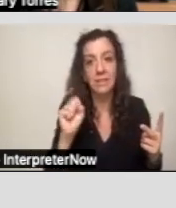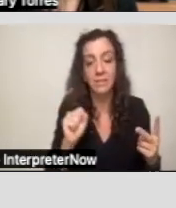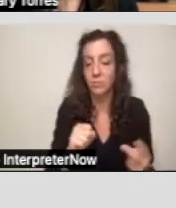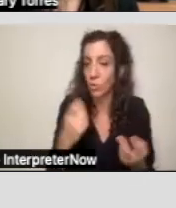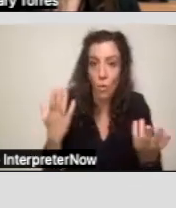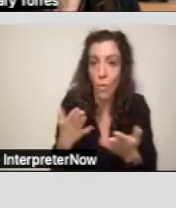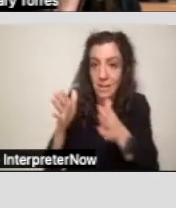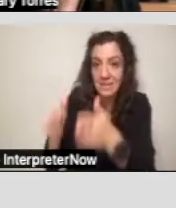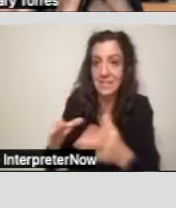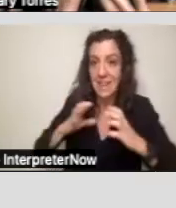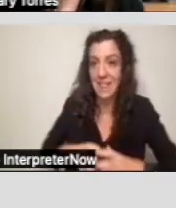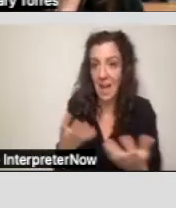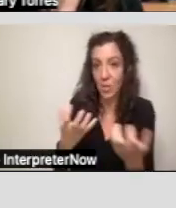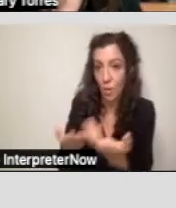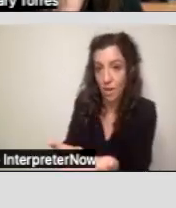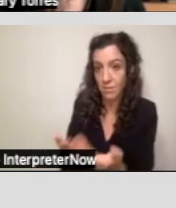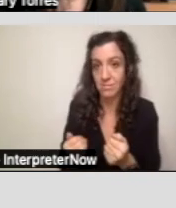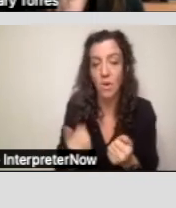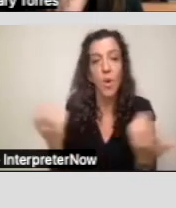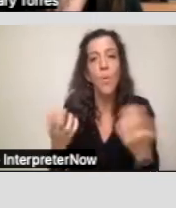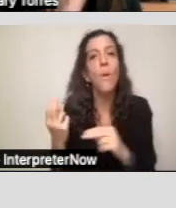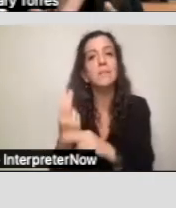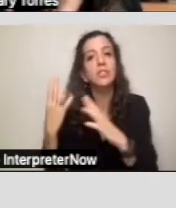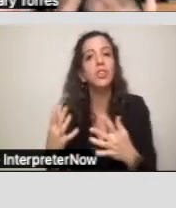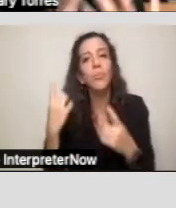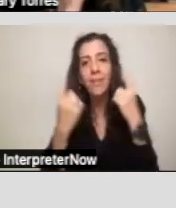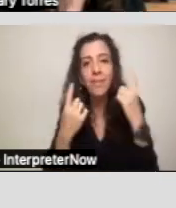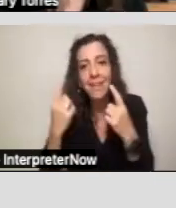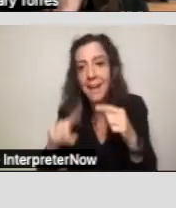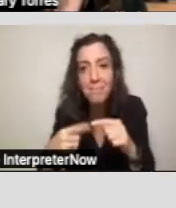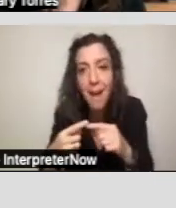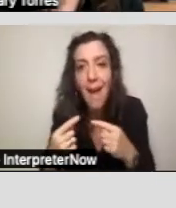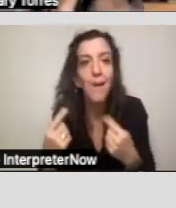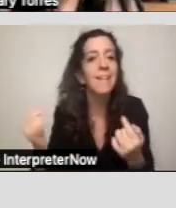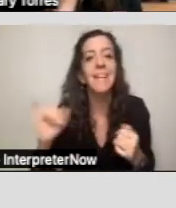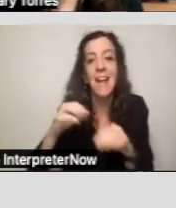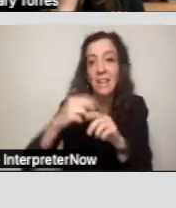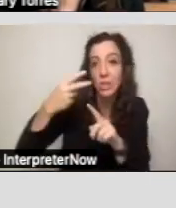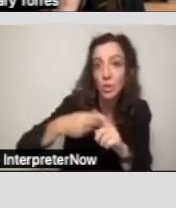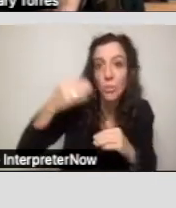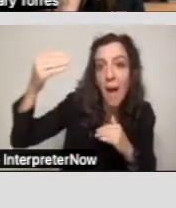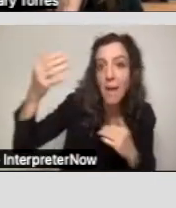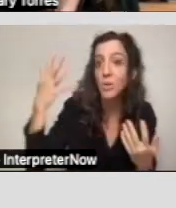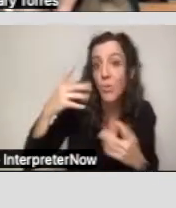What does... what does the consumer think about and, you know, two months from now, what goals do I want to achieve?